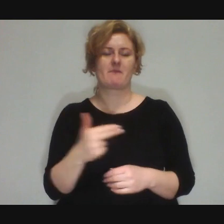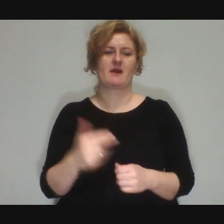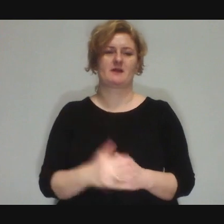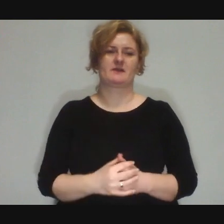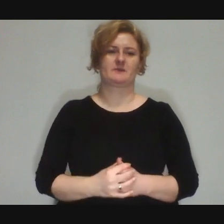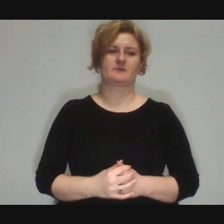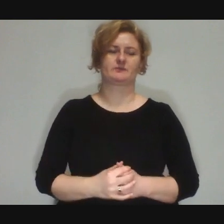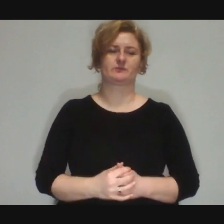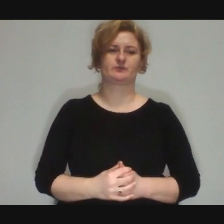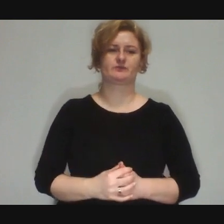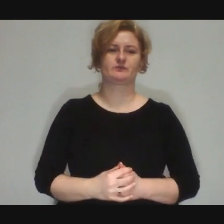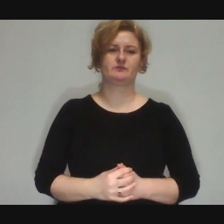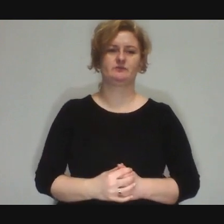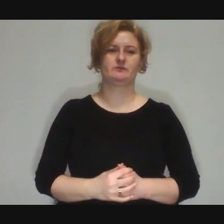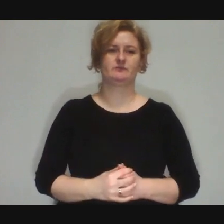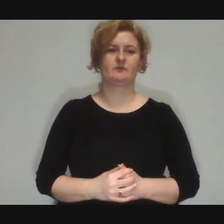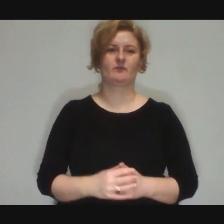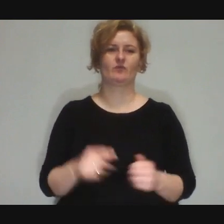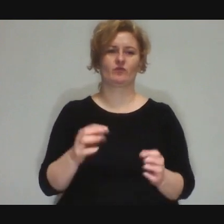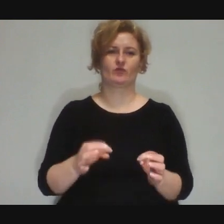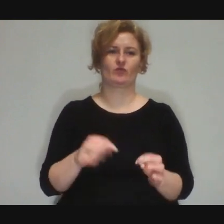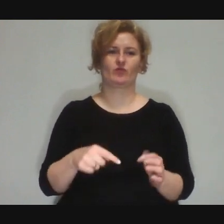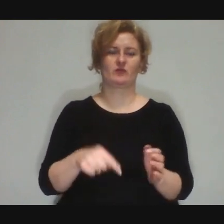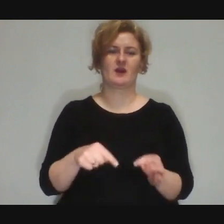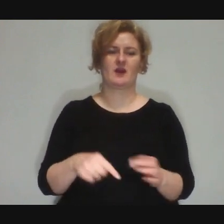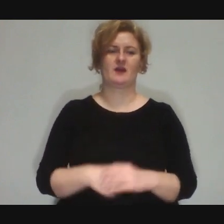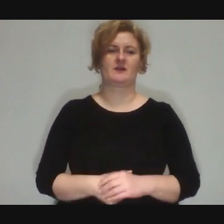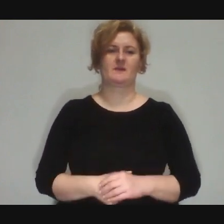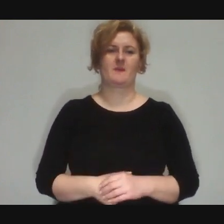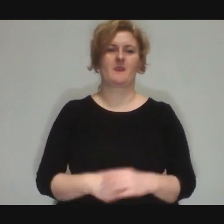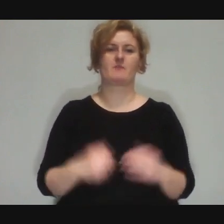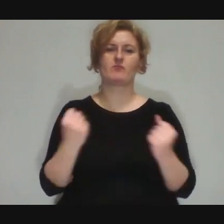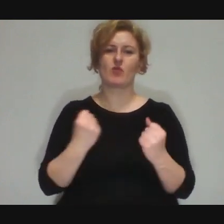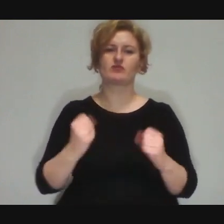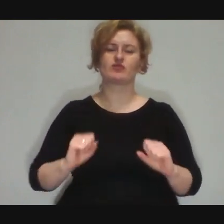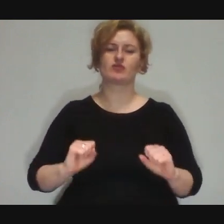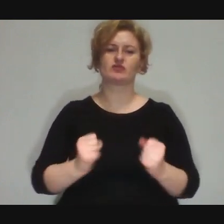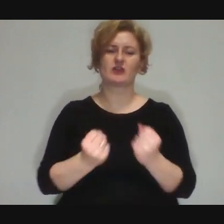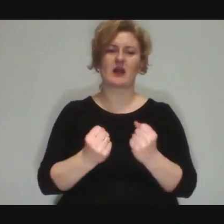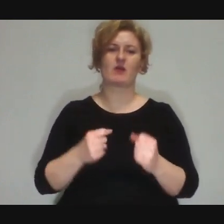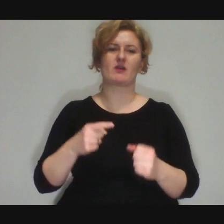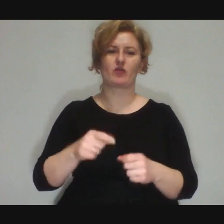It seems to me that the fact that it's happening in the urban space,